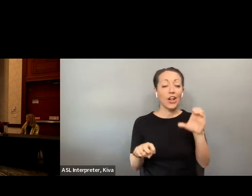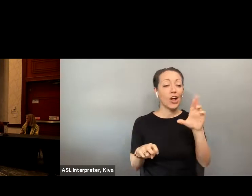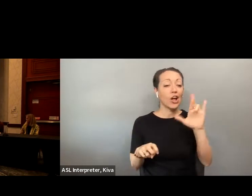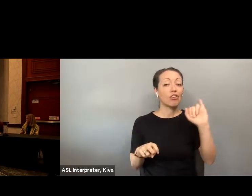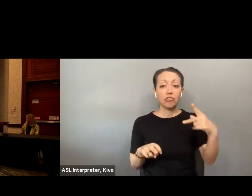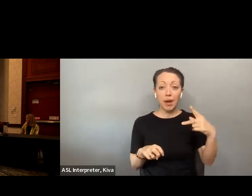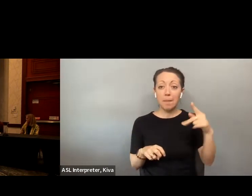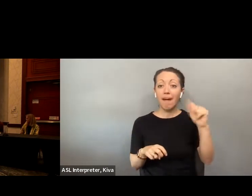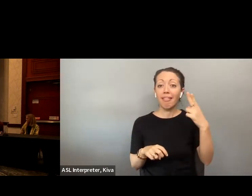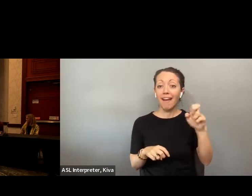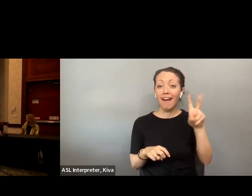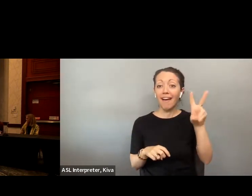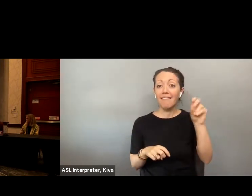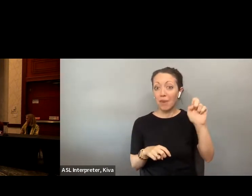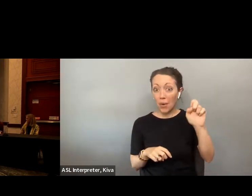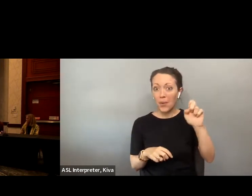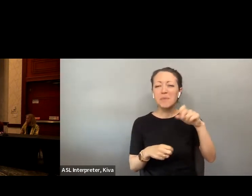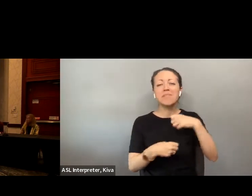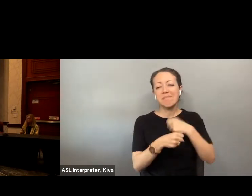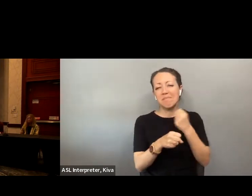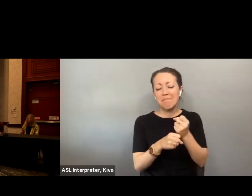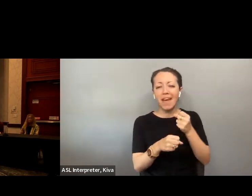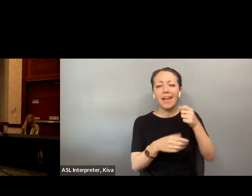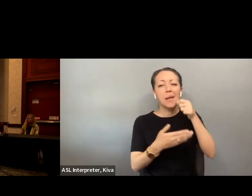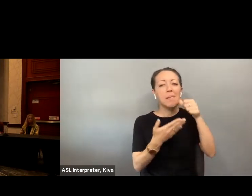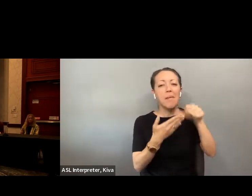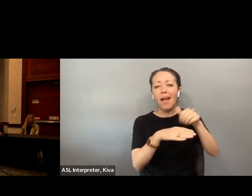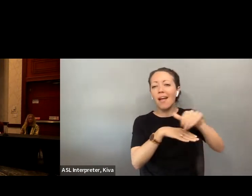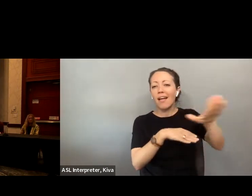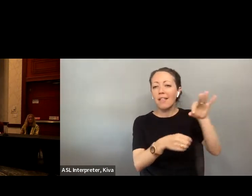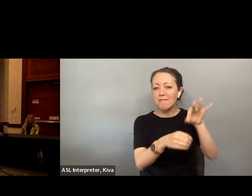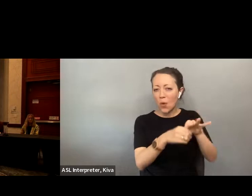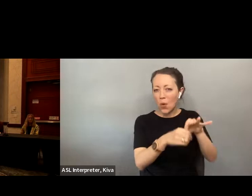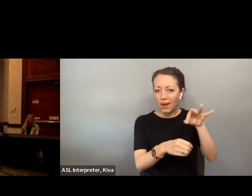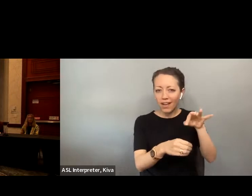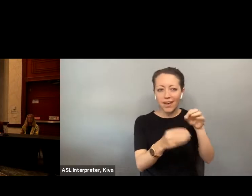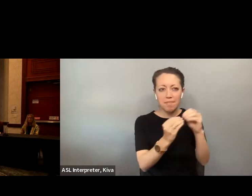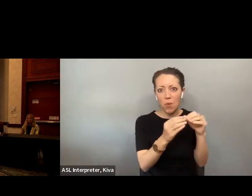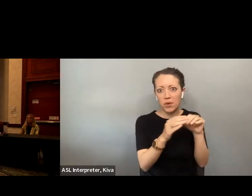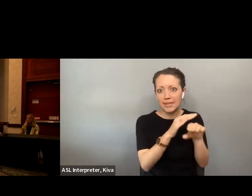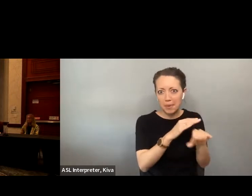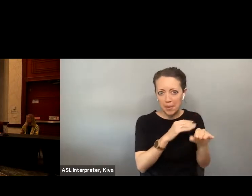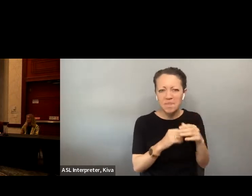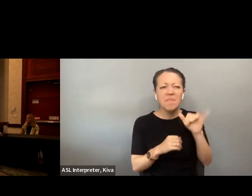So let's get started. Our first panel is titled The vote, making vote by mail accessible as most of you are aware, the popular hashtag Cripp.